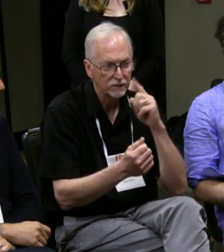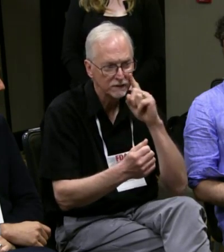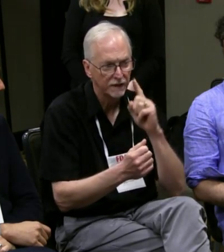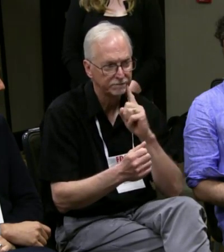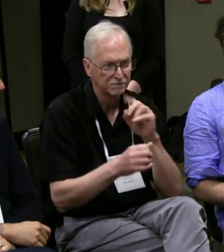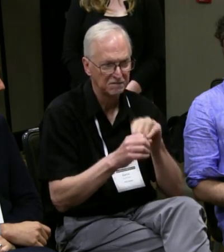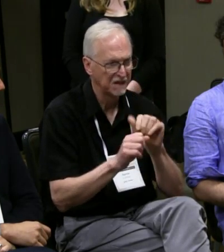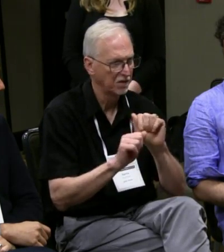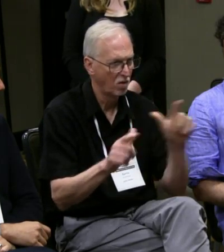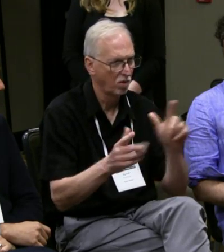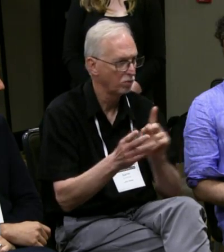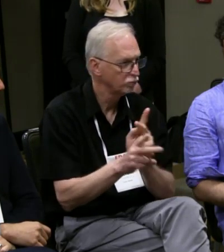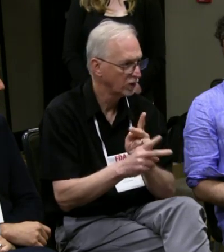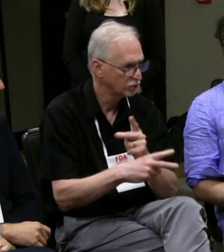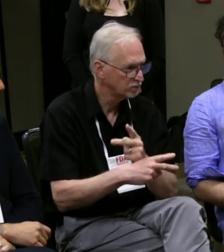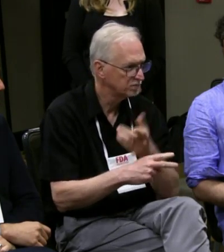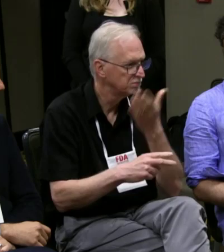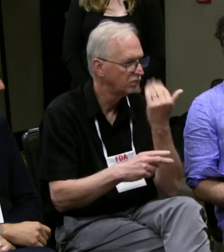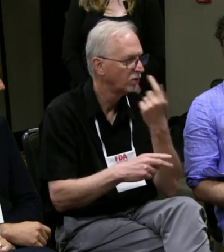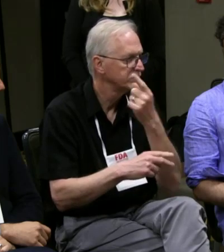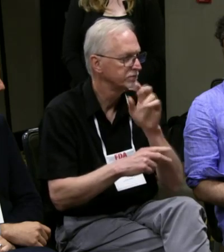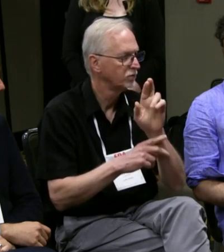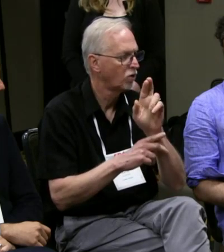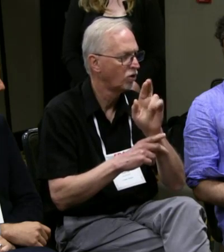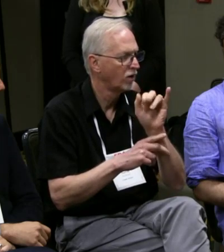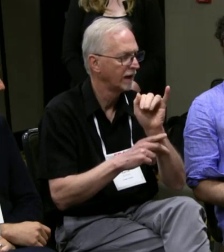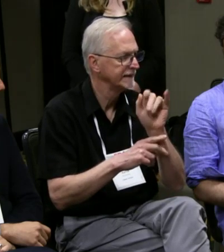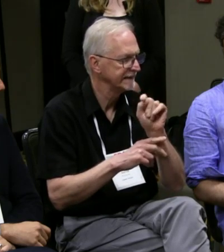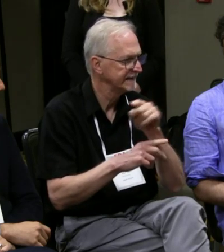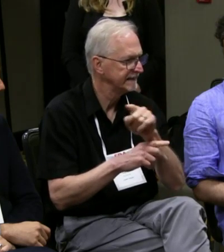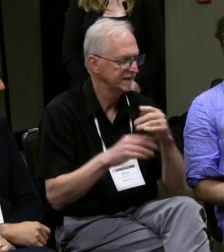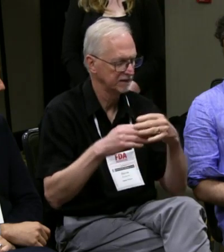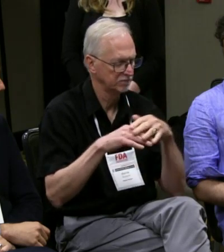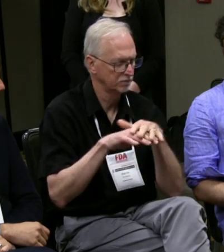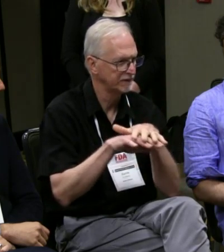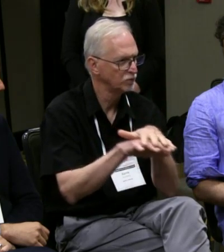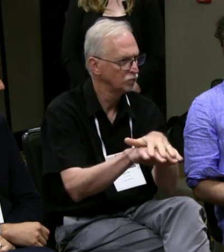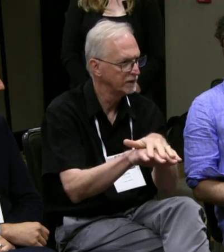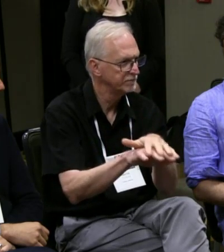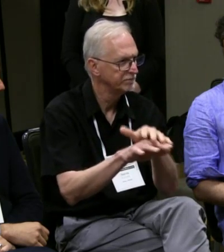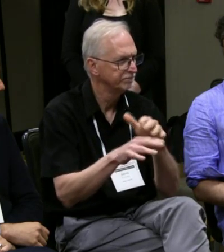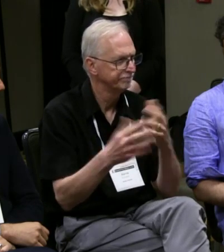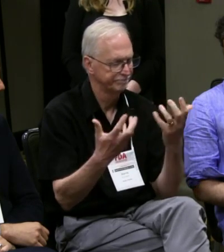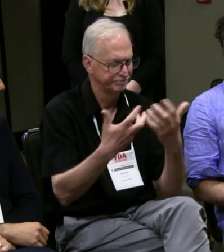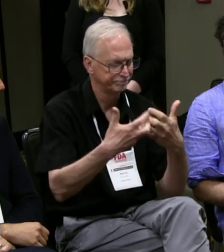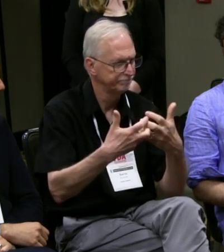And we do use both hearing and deaf people and every asset